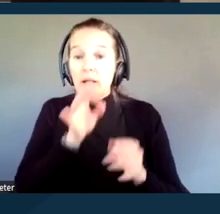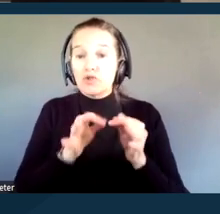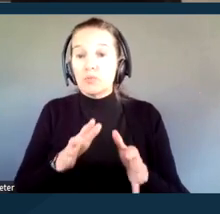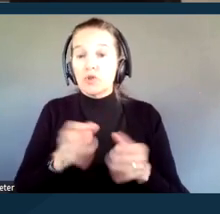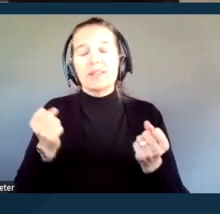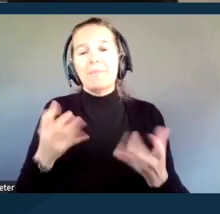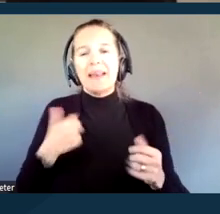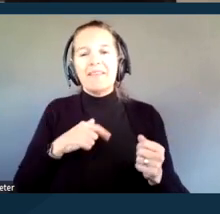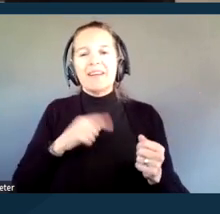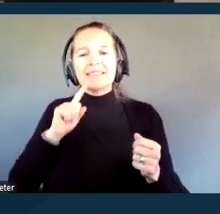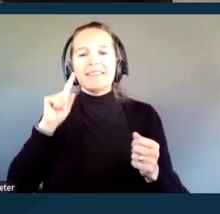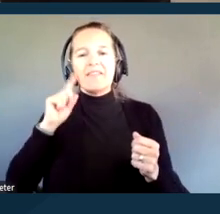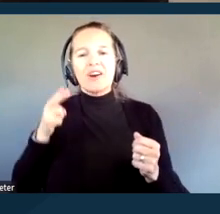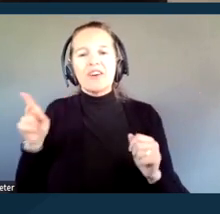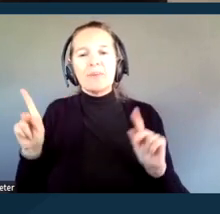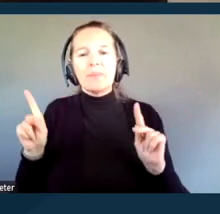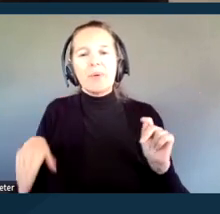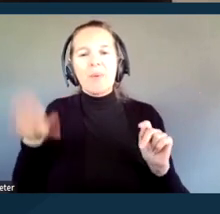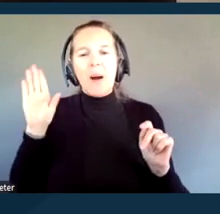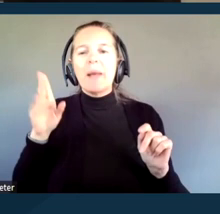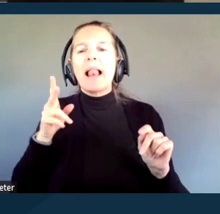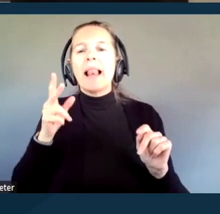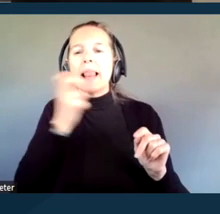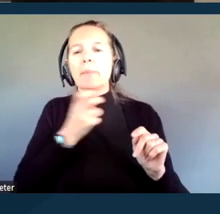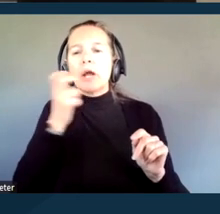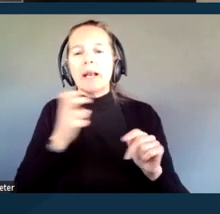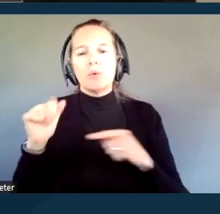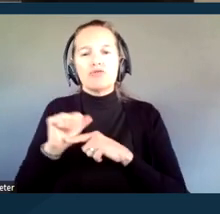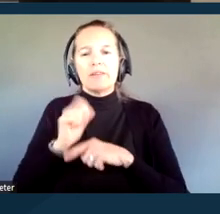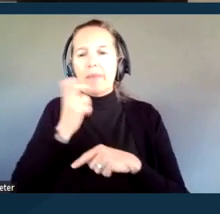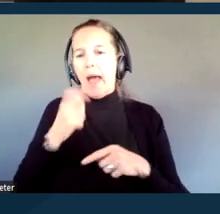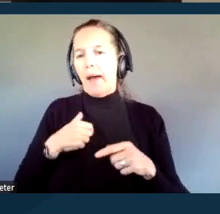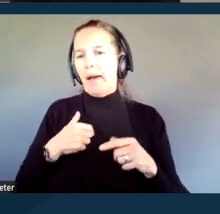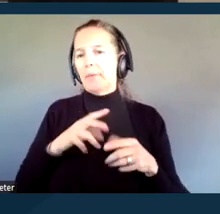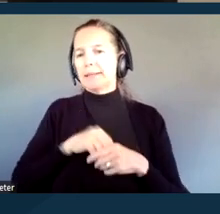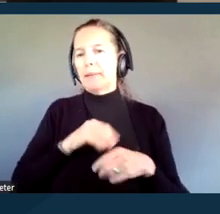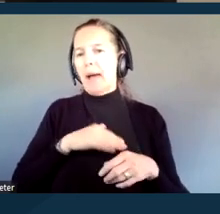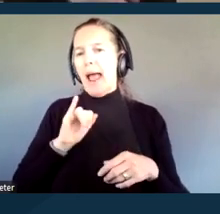to lip read when we were growing up. It was part of my IEP when I was five or six years old.